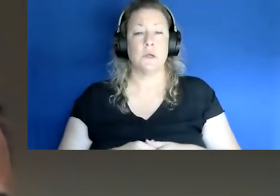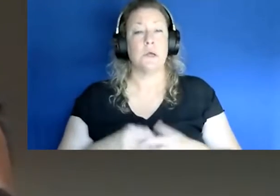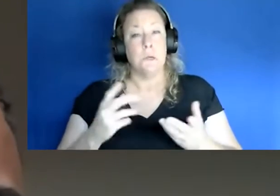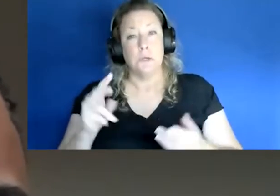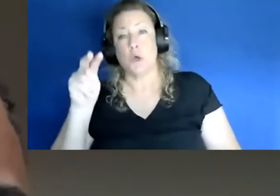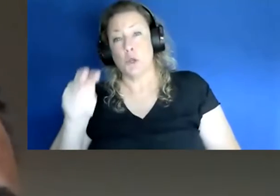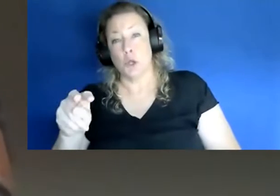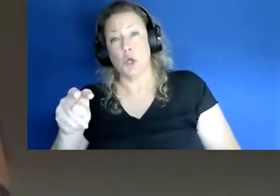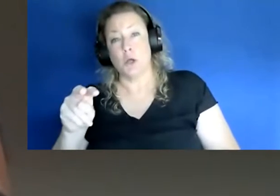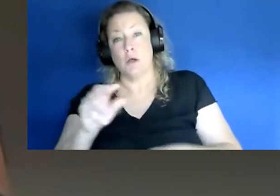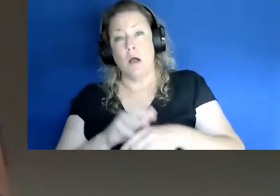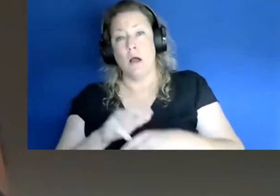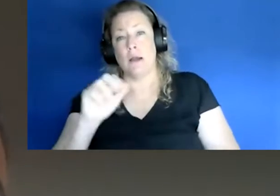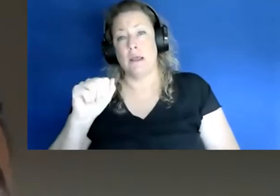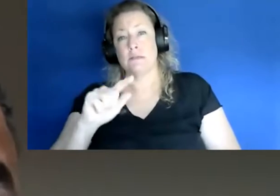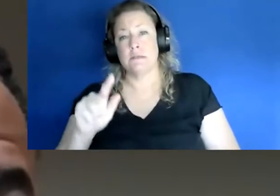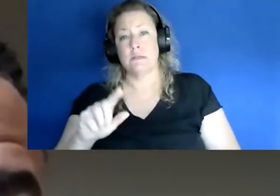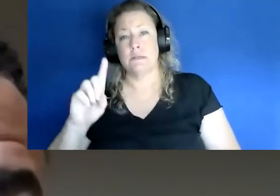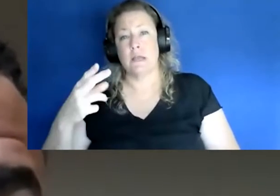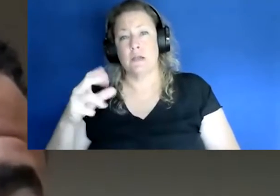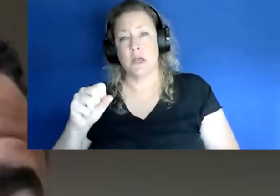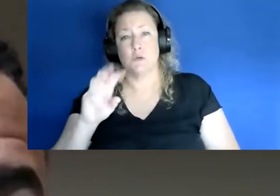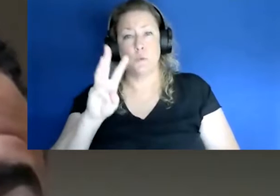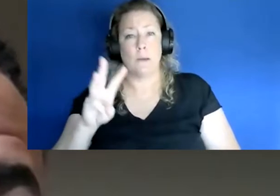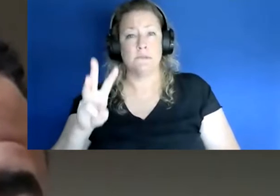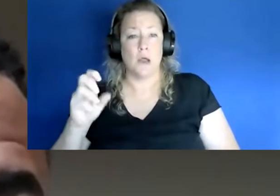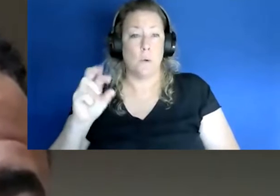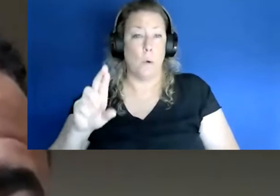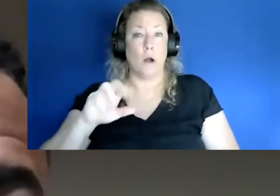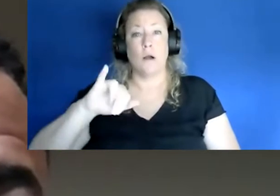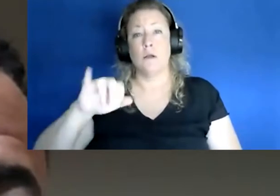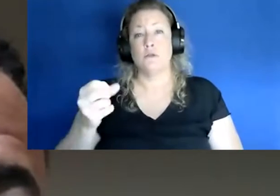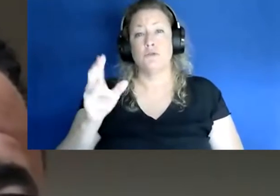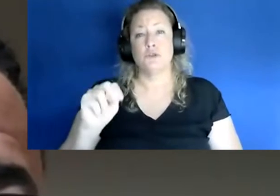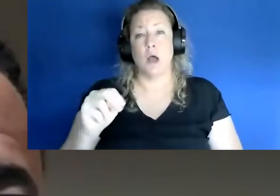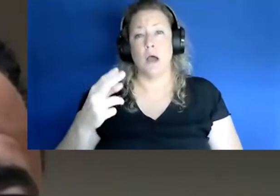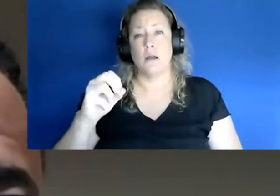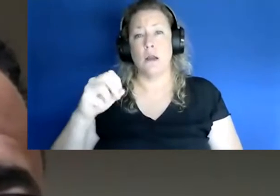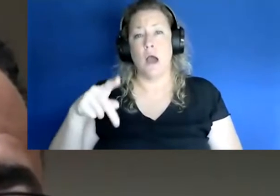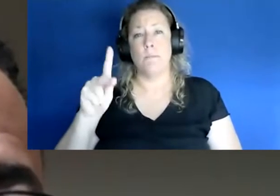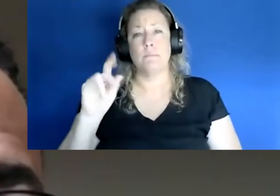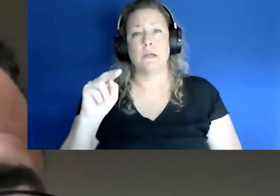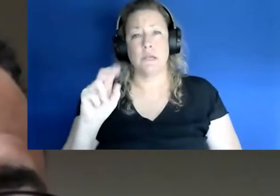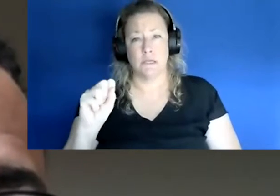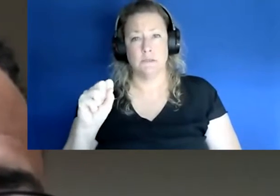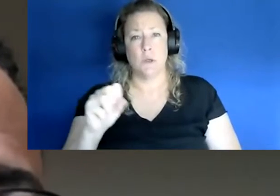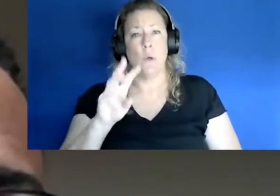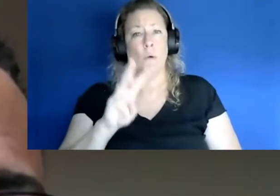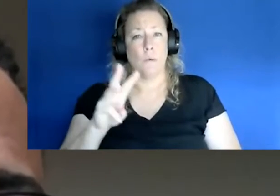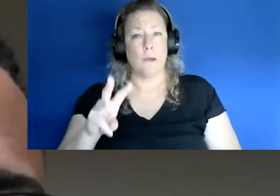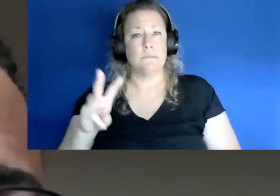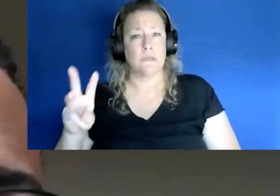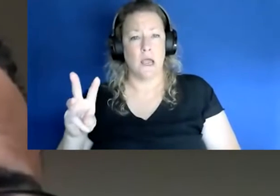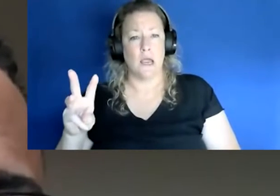the AZDHS website or honestly the Johns Hopkins website I think has as it's not that two-week lag